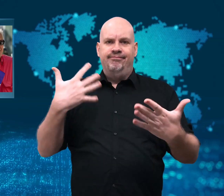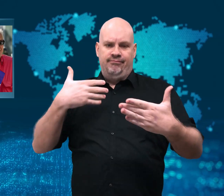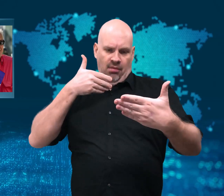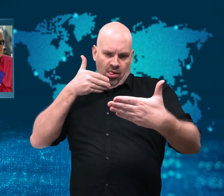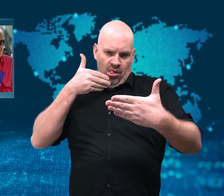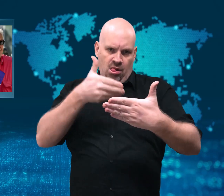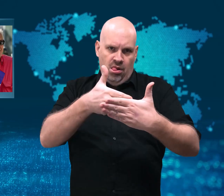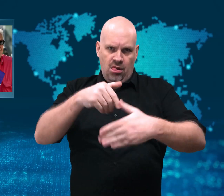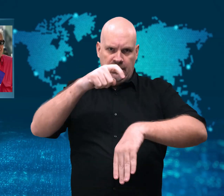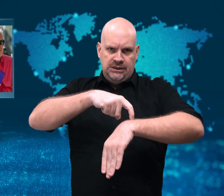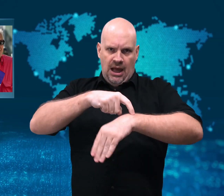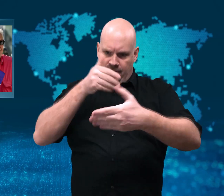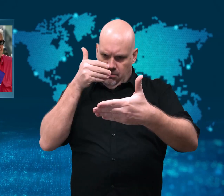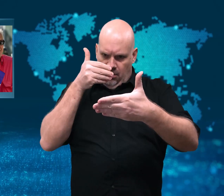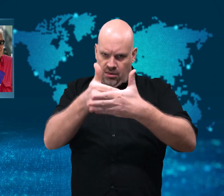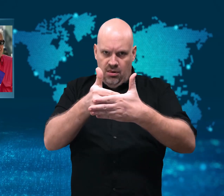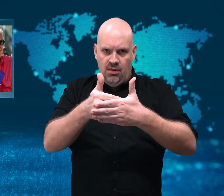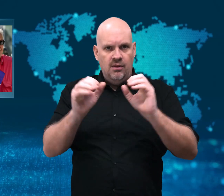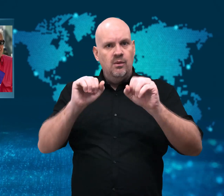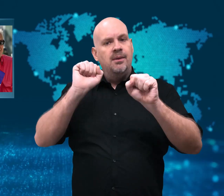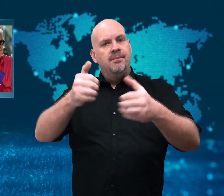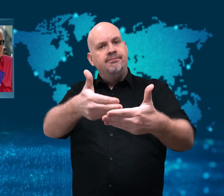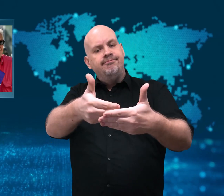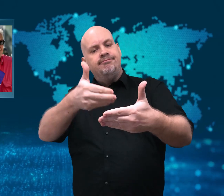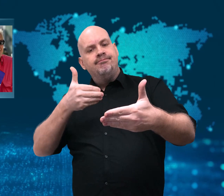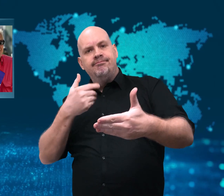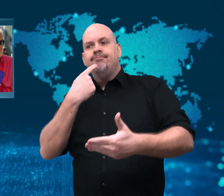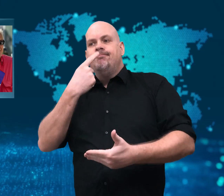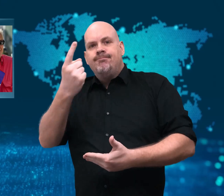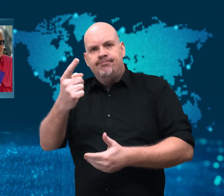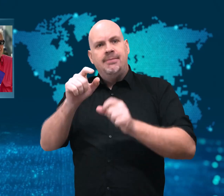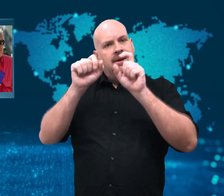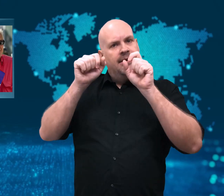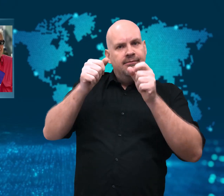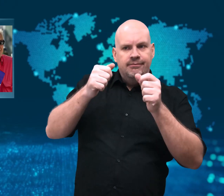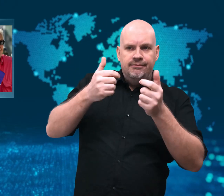lawyers before the decision was made.